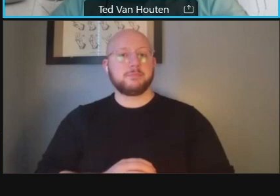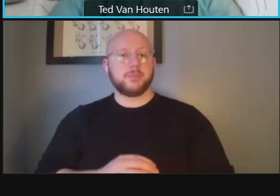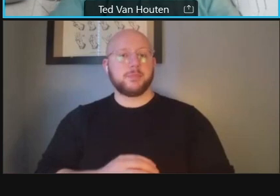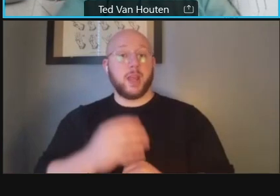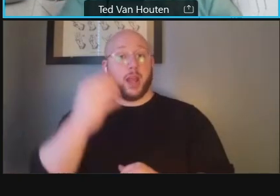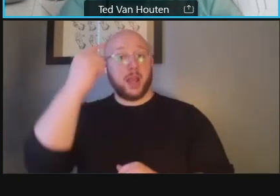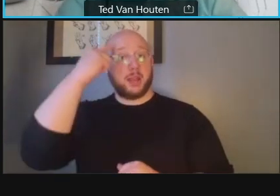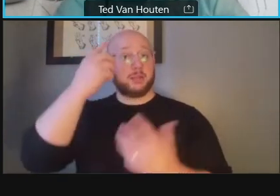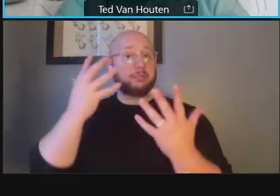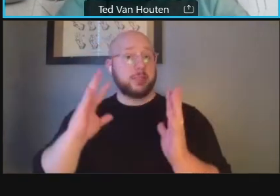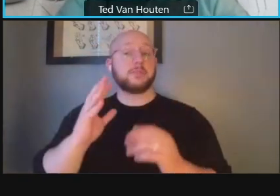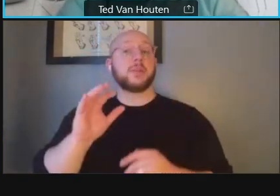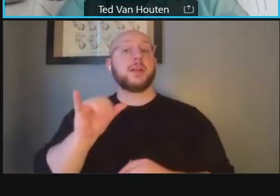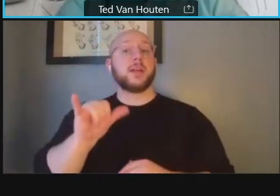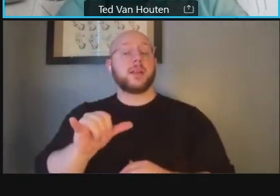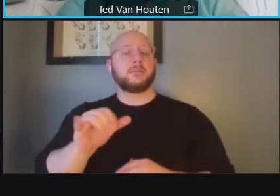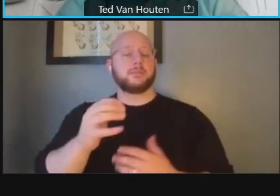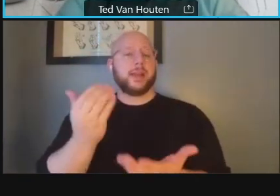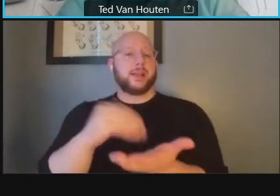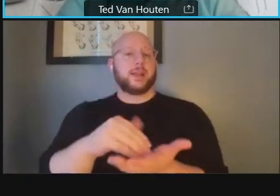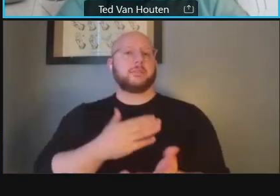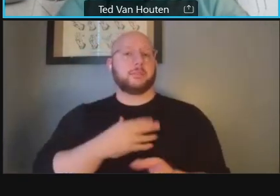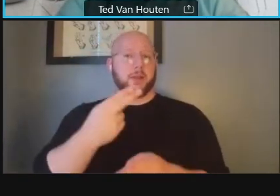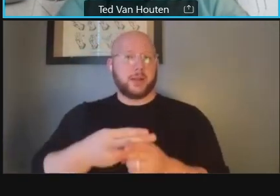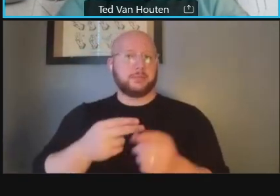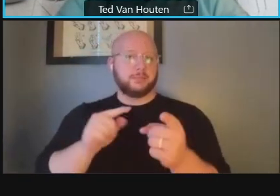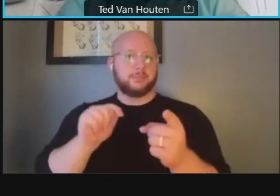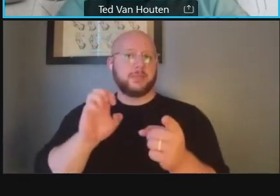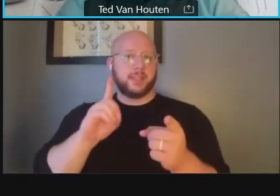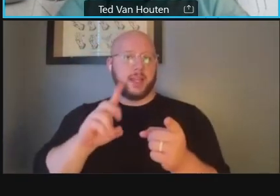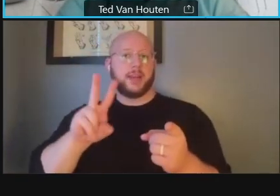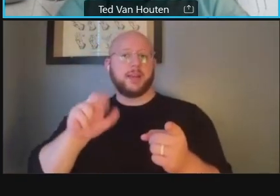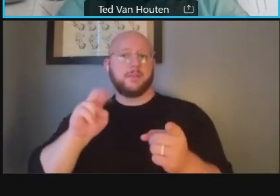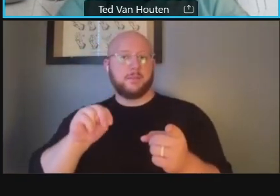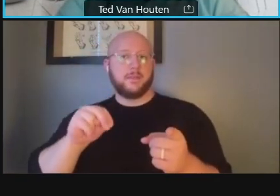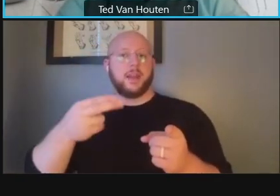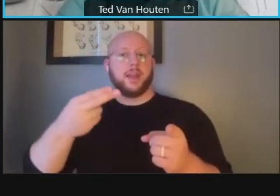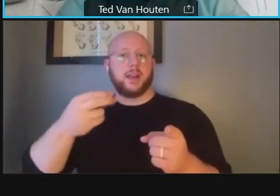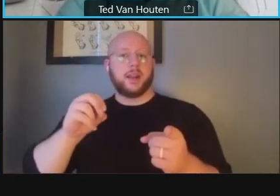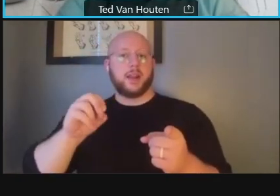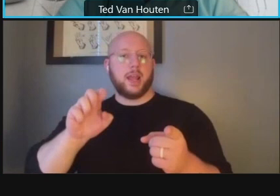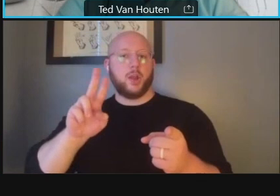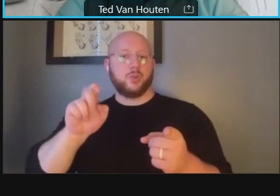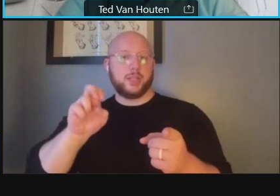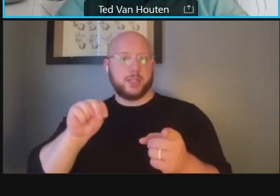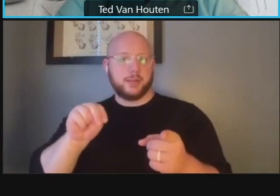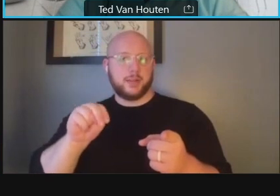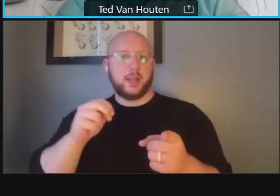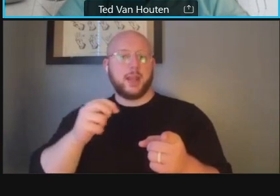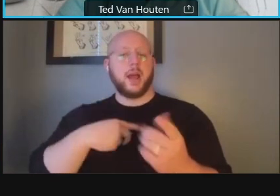that's my i'm again my name is ted van houden uh with vdot i am the project manager for this effort